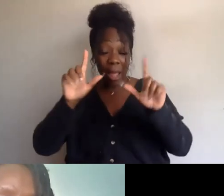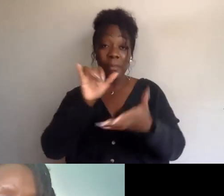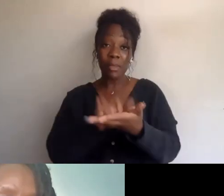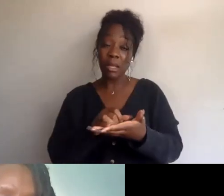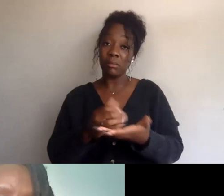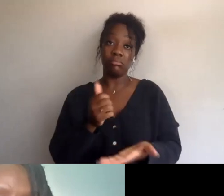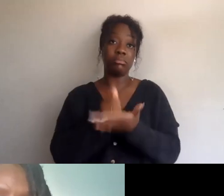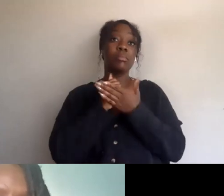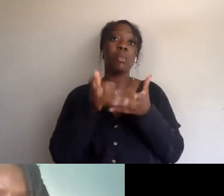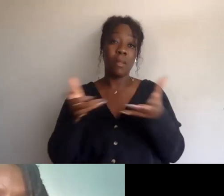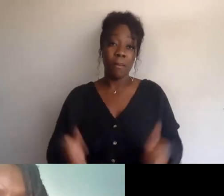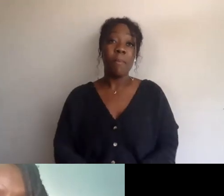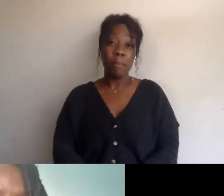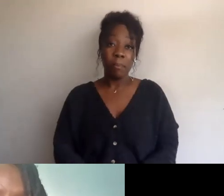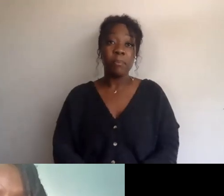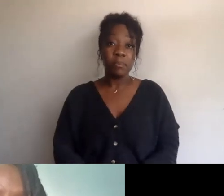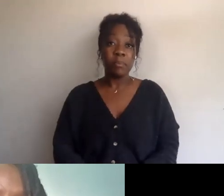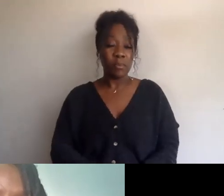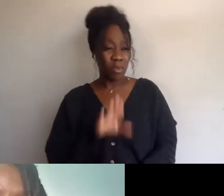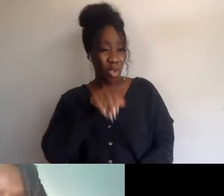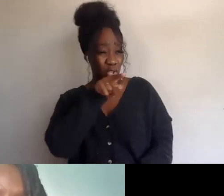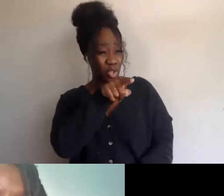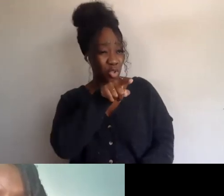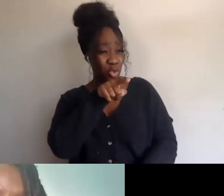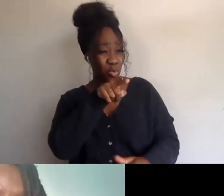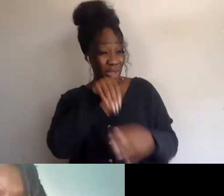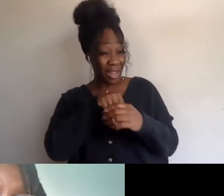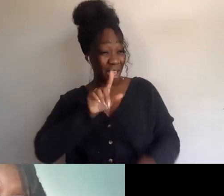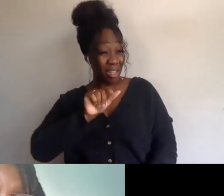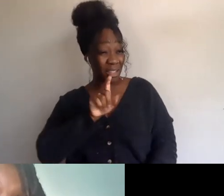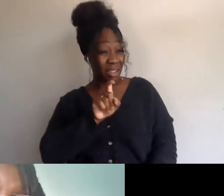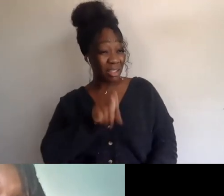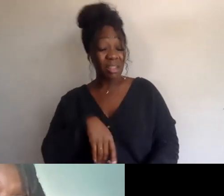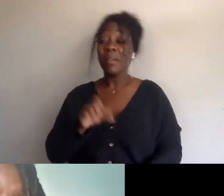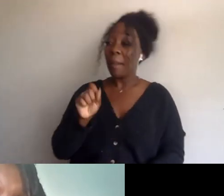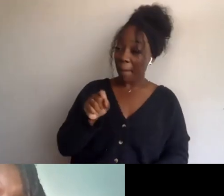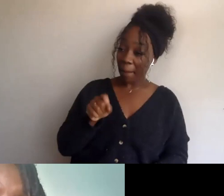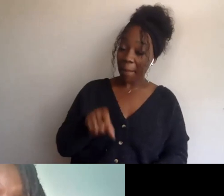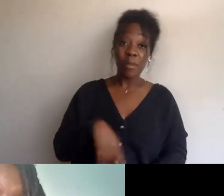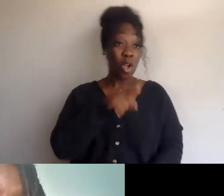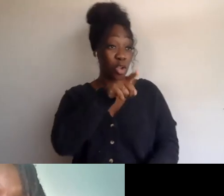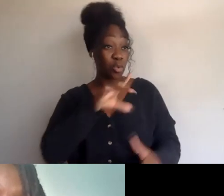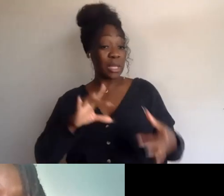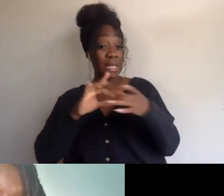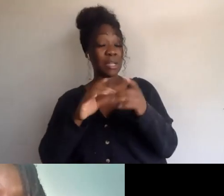Thank you, and are you connected at all with LA CAN? Are you in Los Angeles? I am. Are you connected with LA CAN?